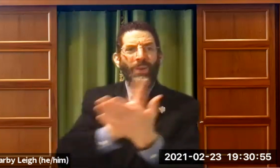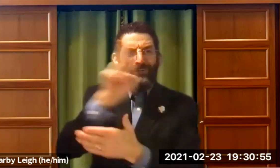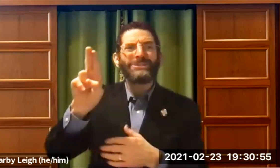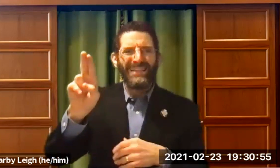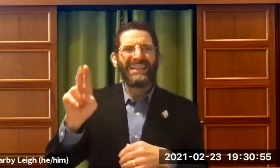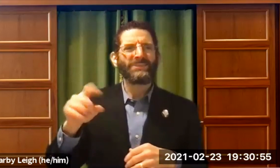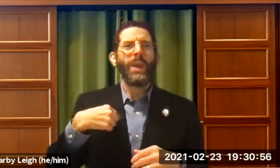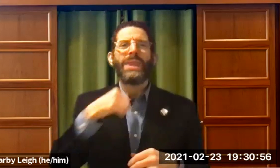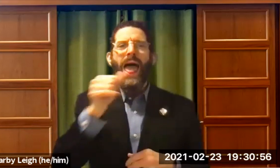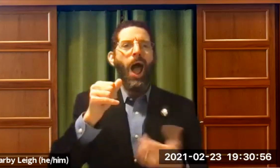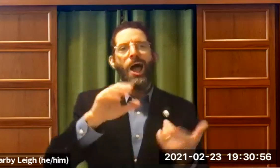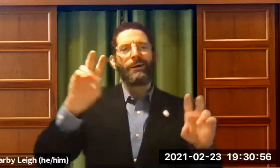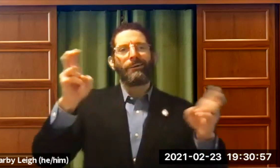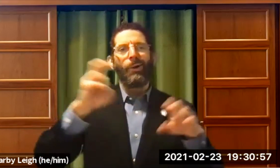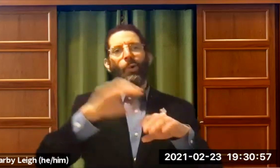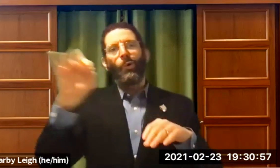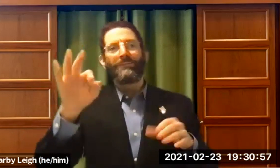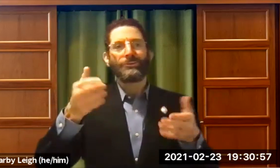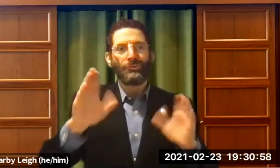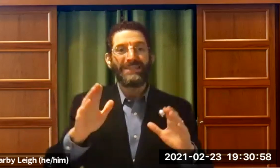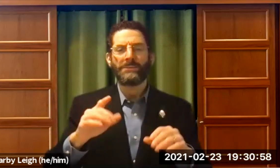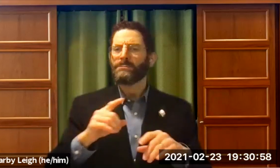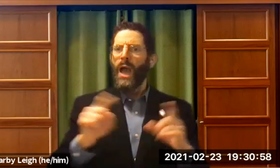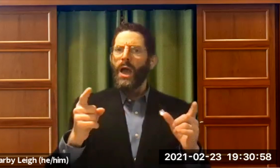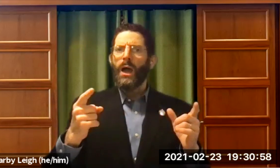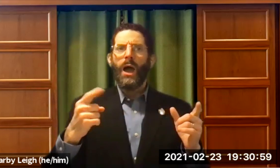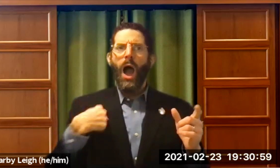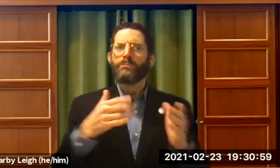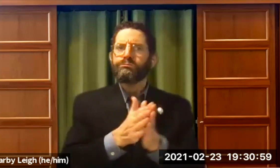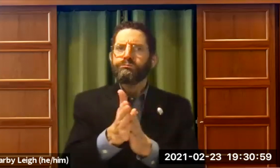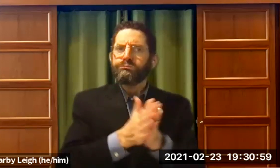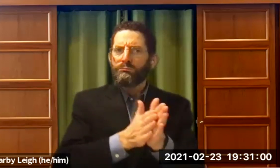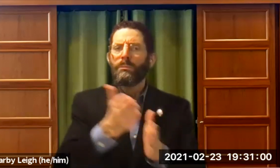Columbia University. I was not just coming in off the street.